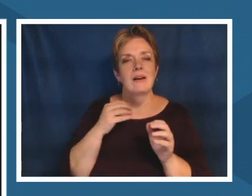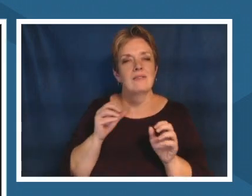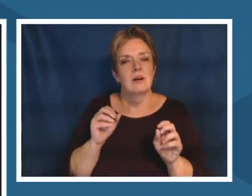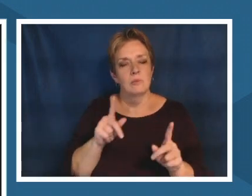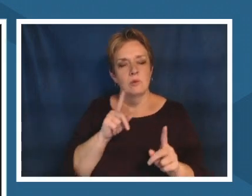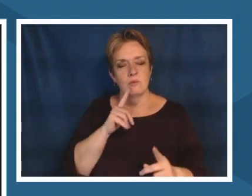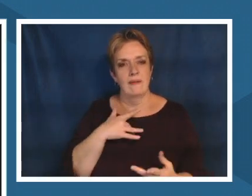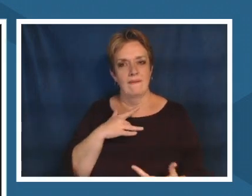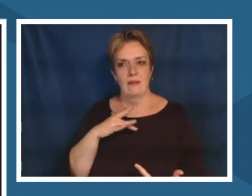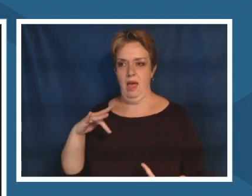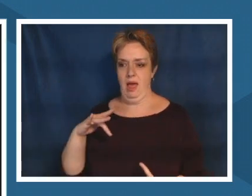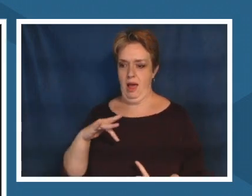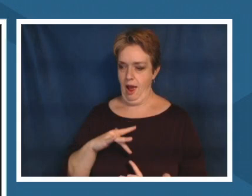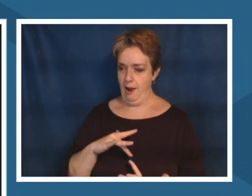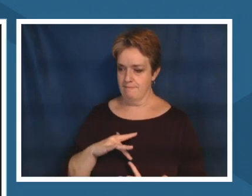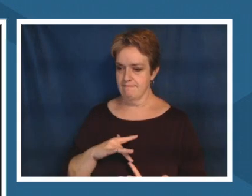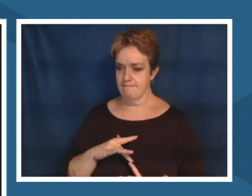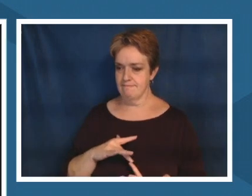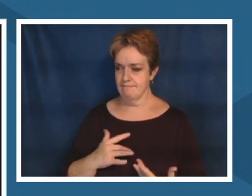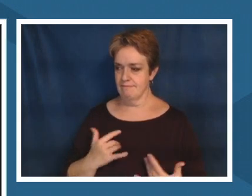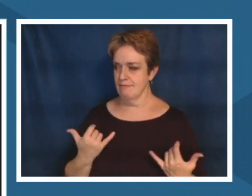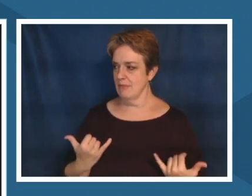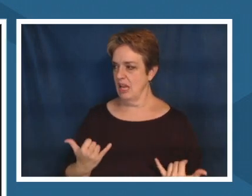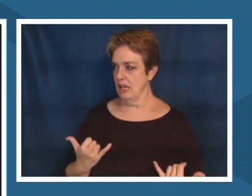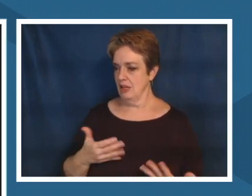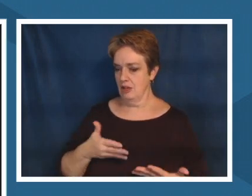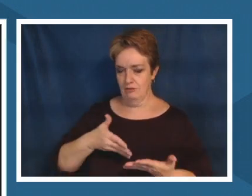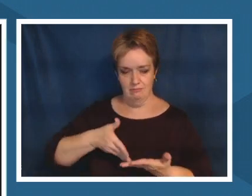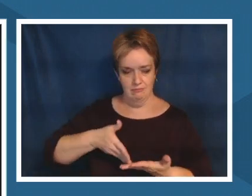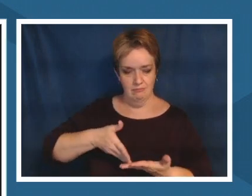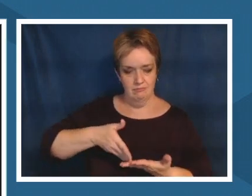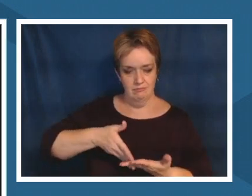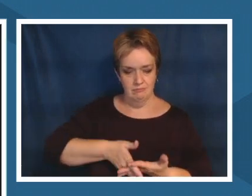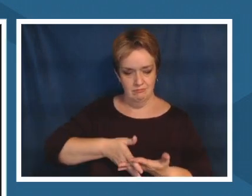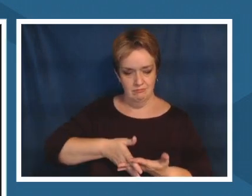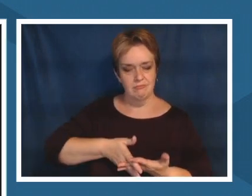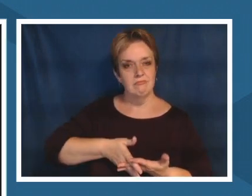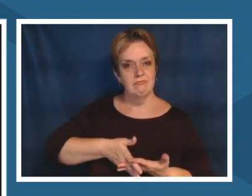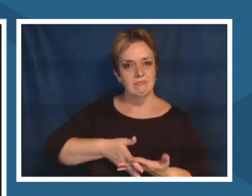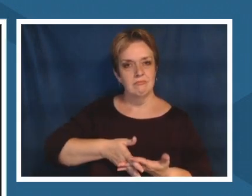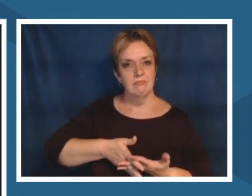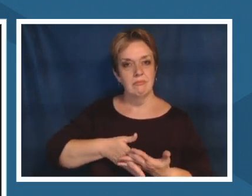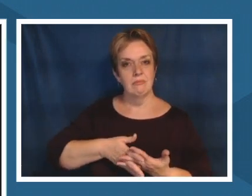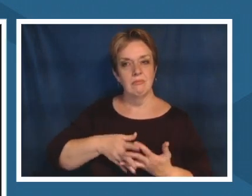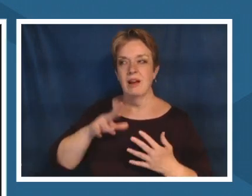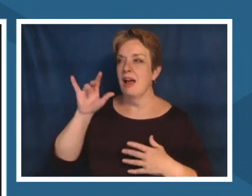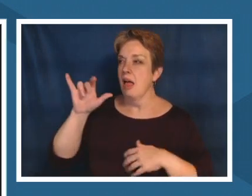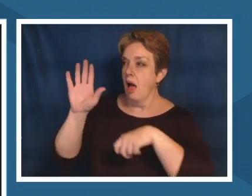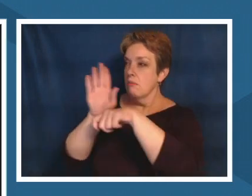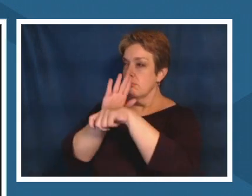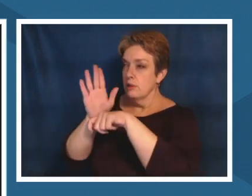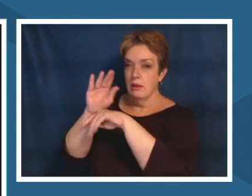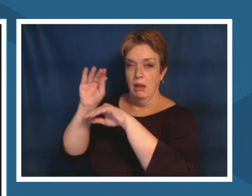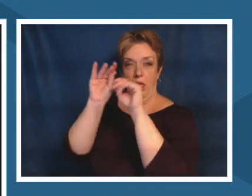and and just kind of heal from that um